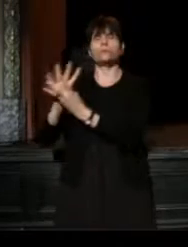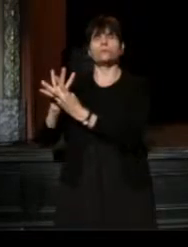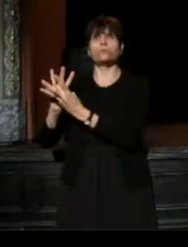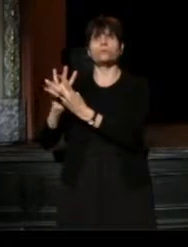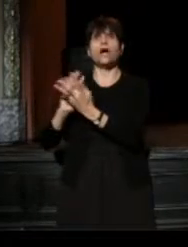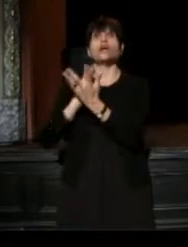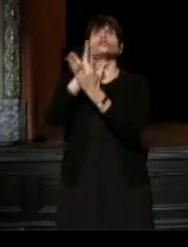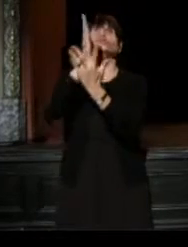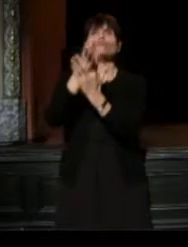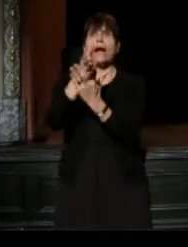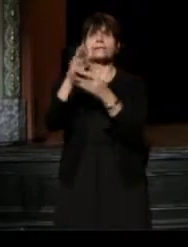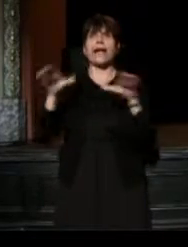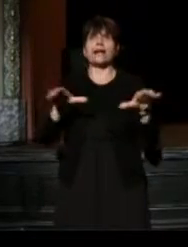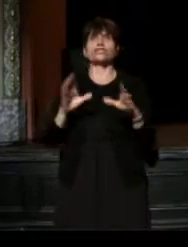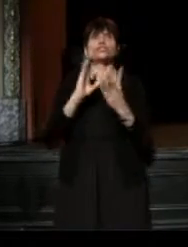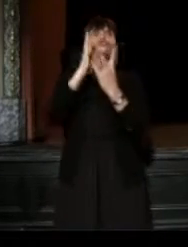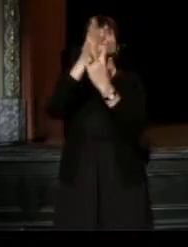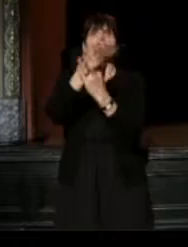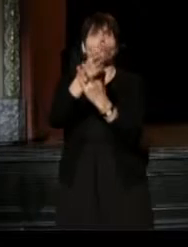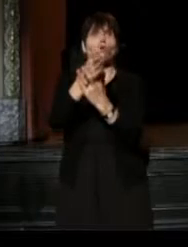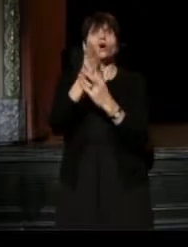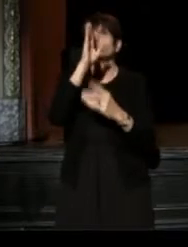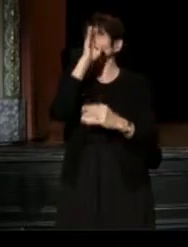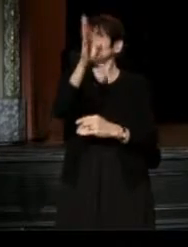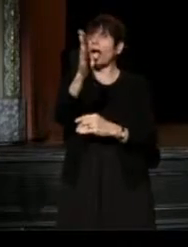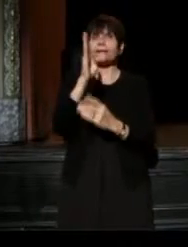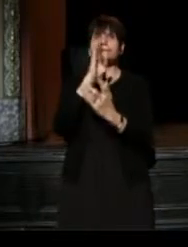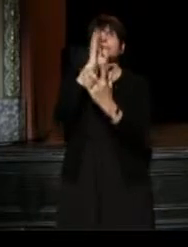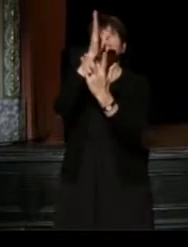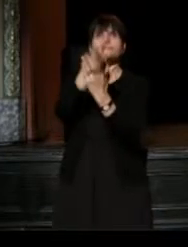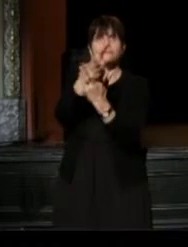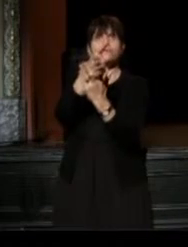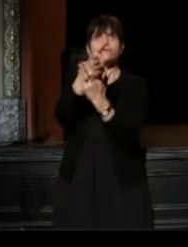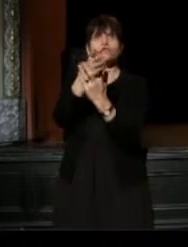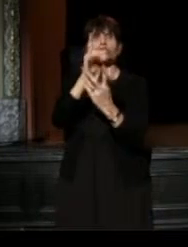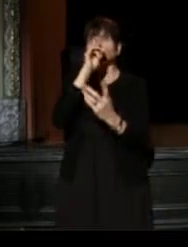but what's really exciting for us as theater makers and performance makers